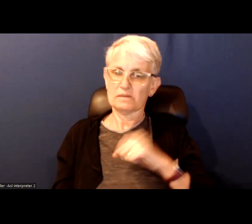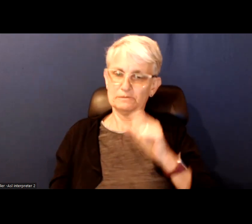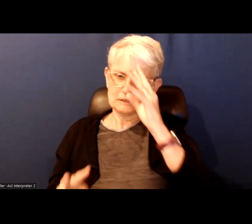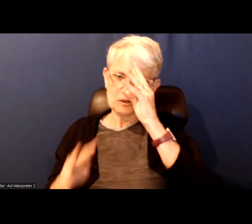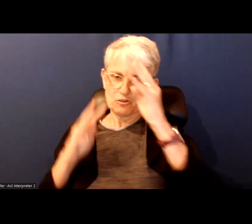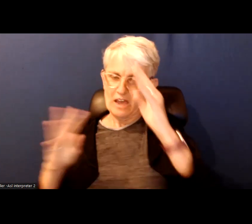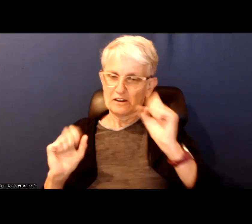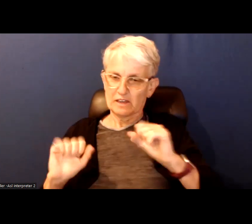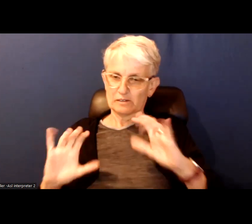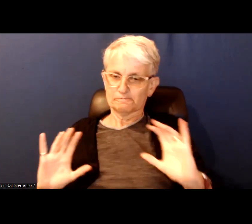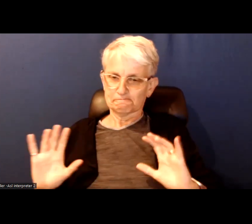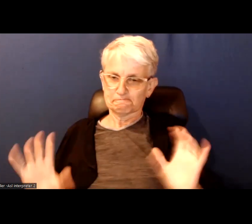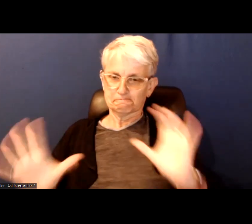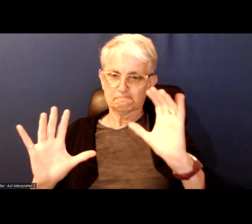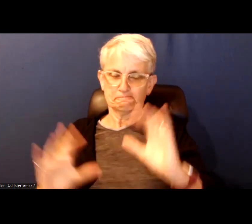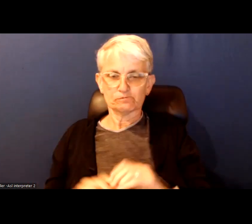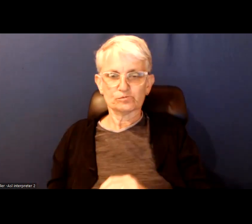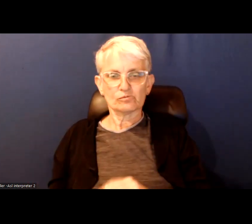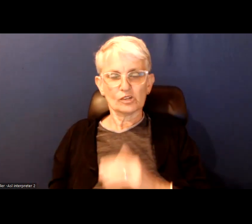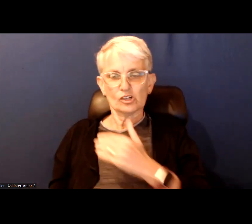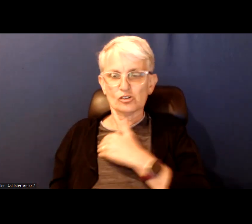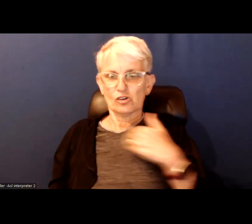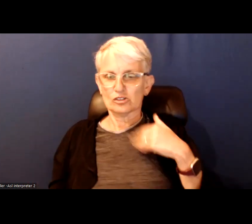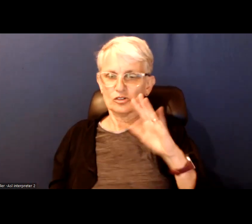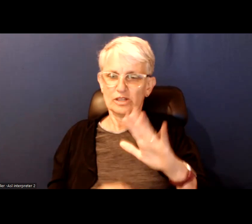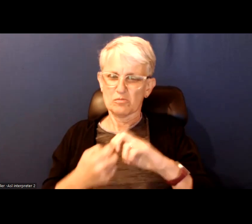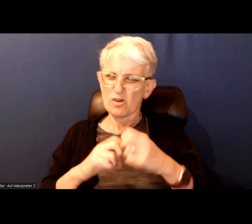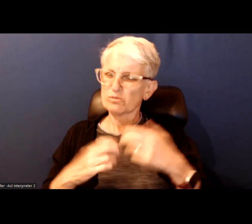The problems that Toronto is facing are really complex.